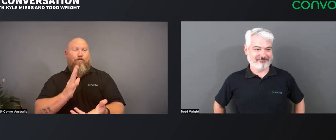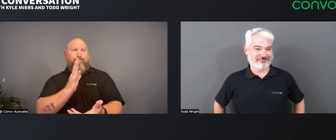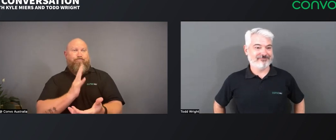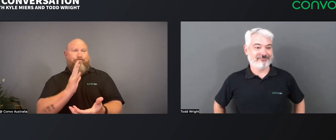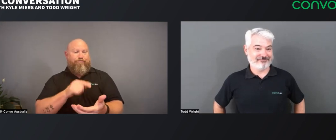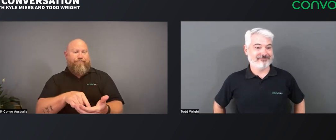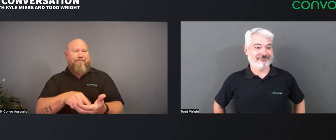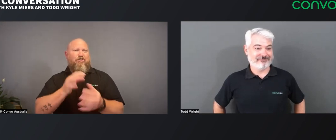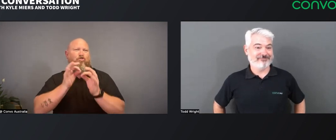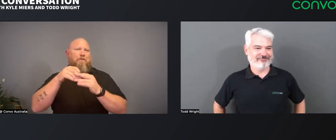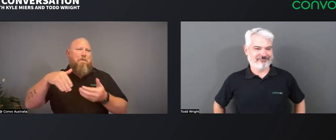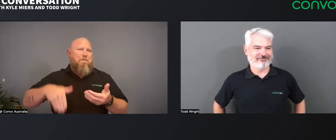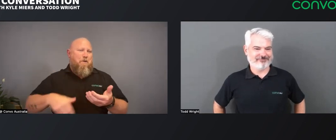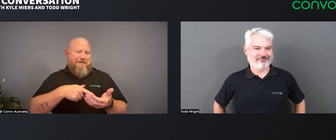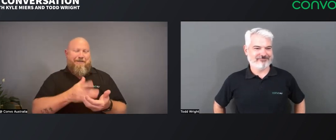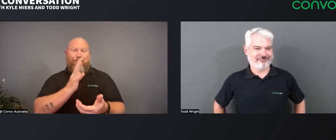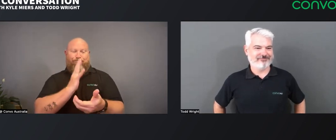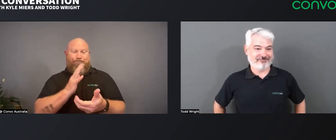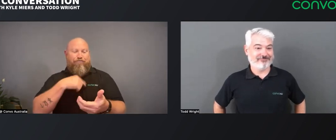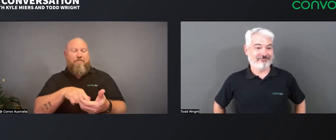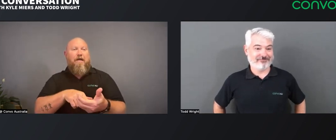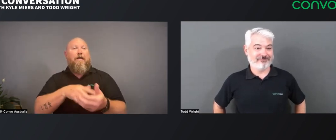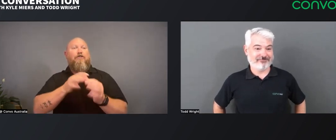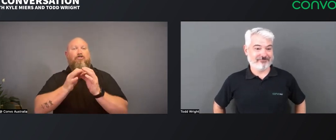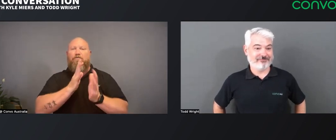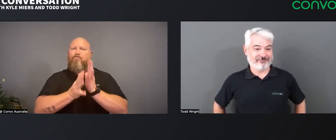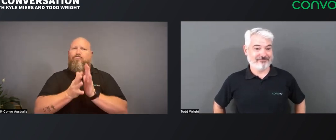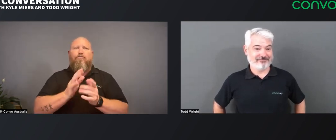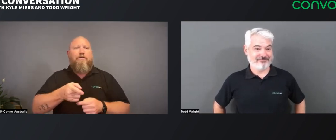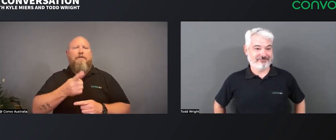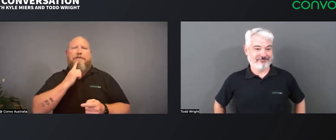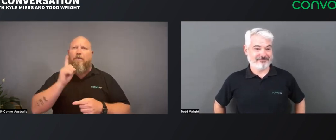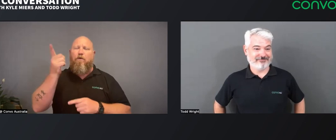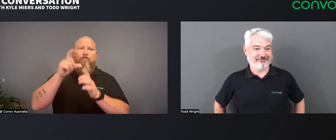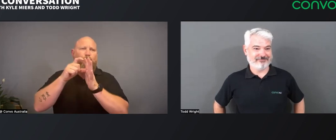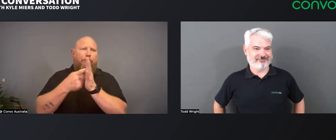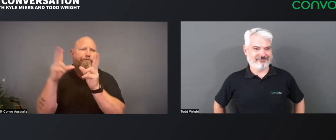So the last time I went to the vet I got my phone out with my app, my ‘interpreter in my pocket’, and